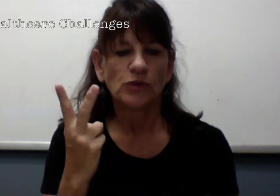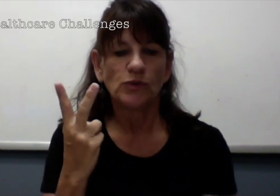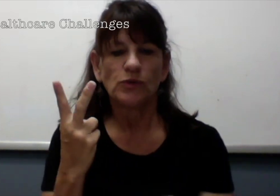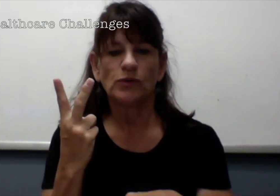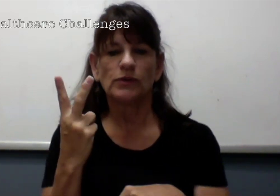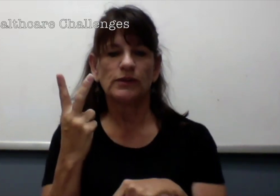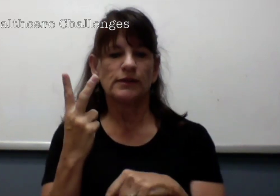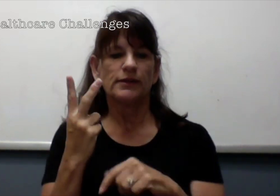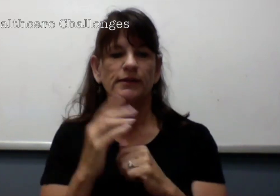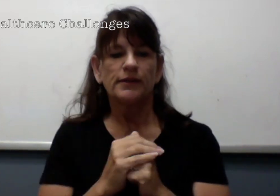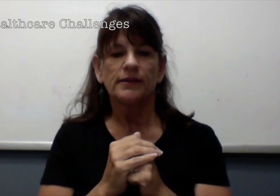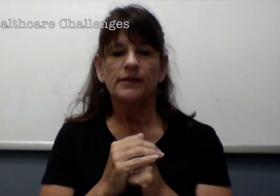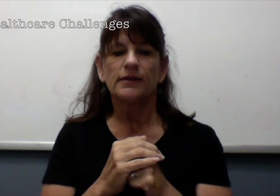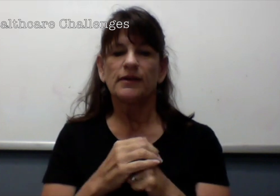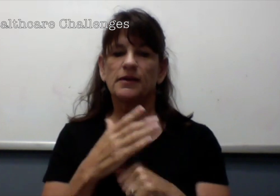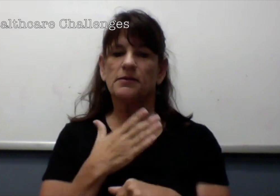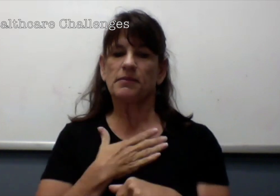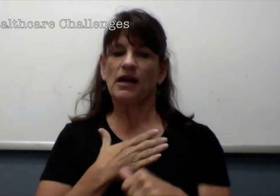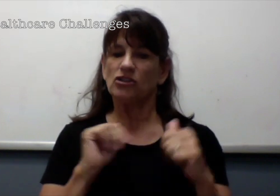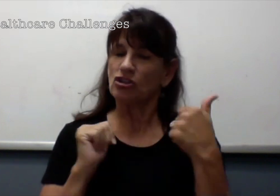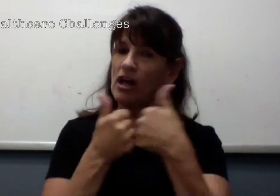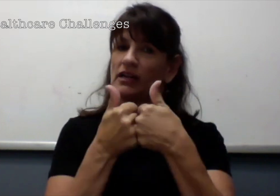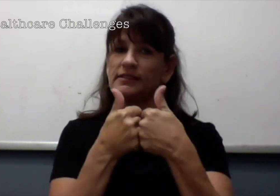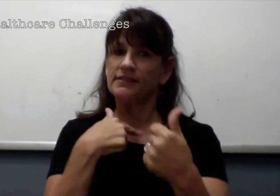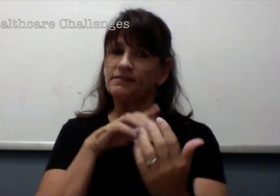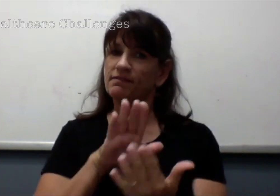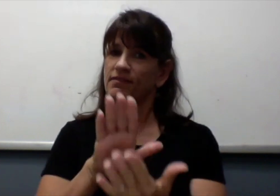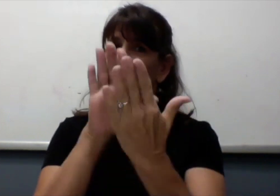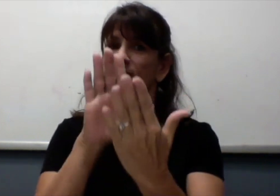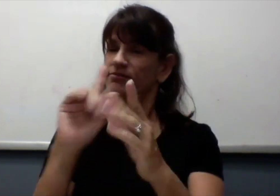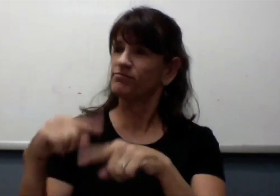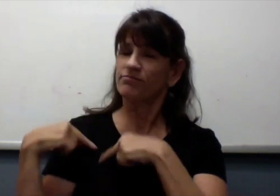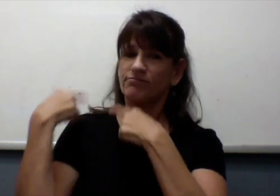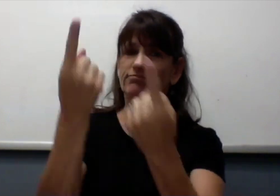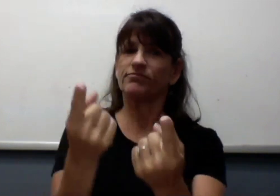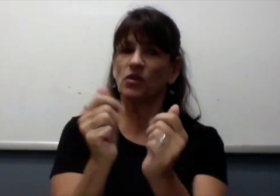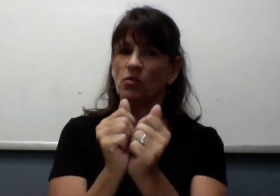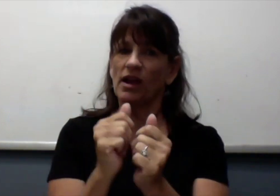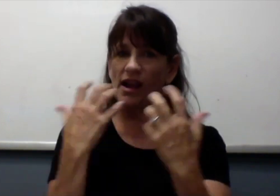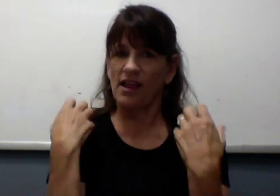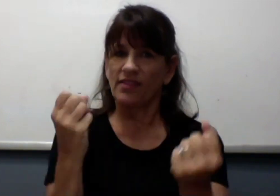The challenges that I have faced so far